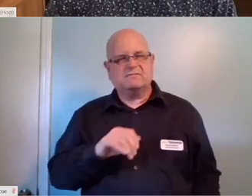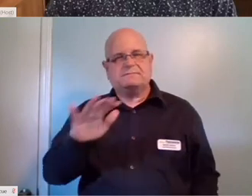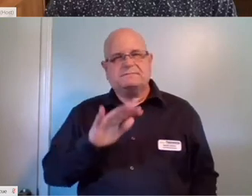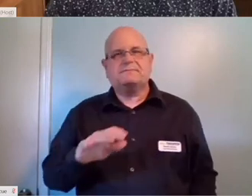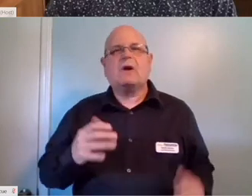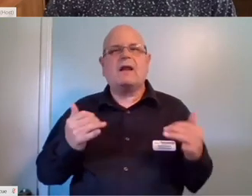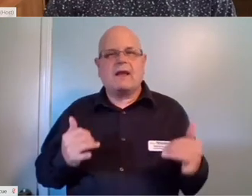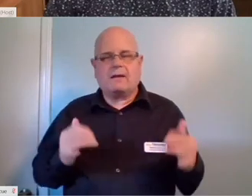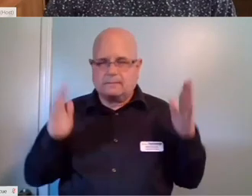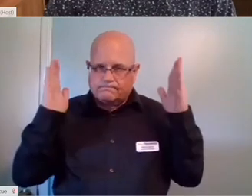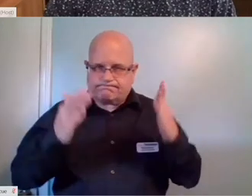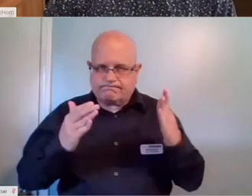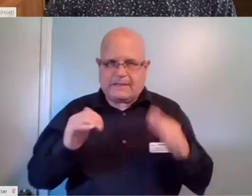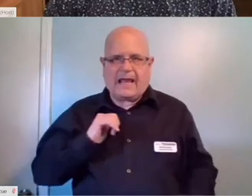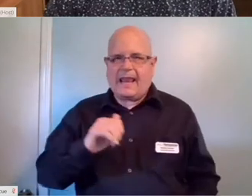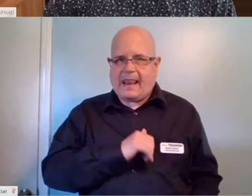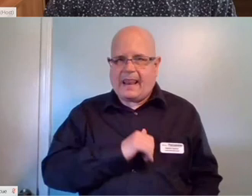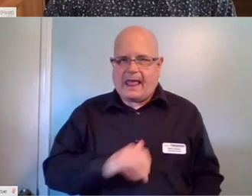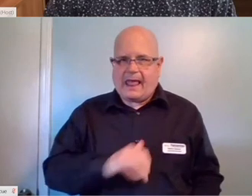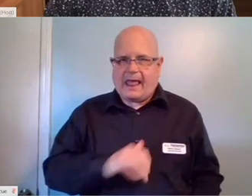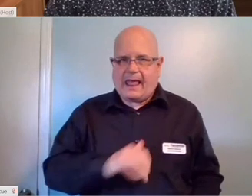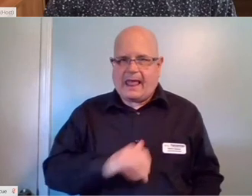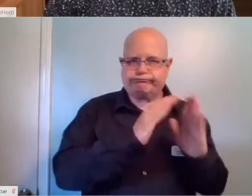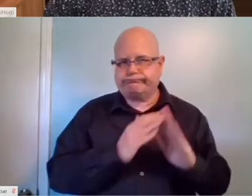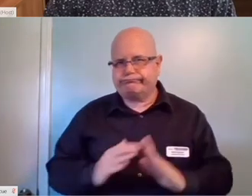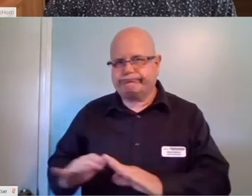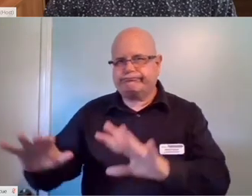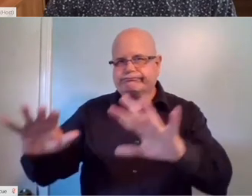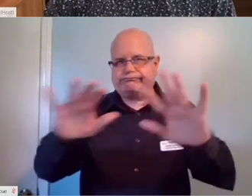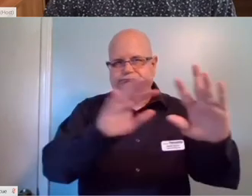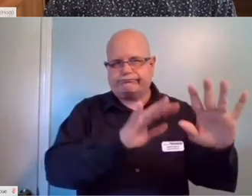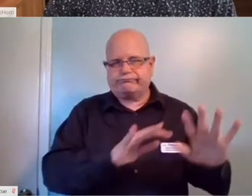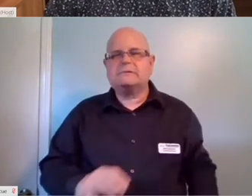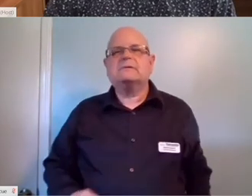Right now I am focusing on the Atlanta metropolitan area as far as going out and actually installing